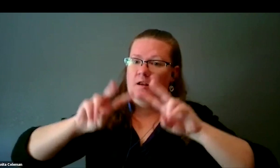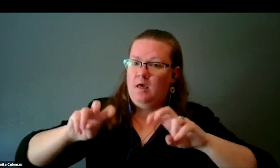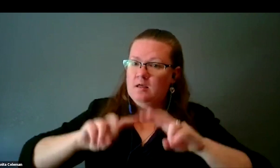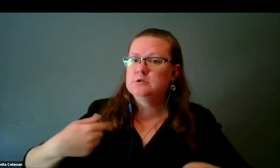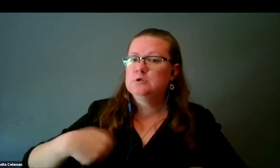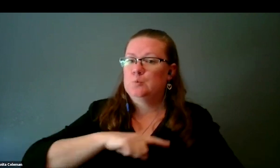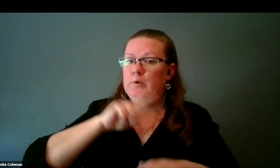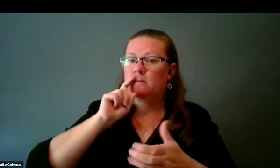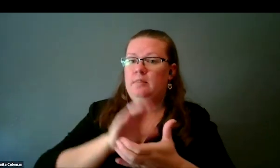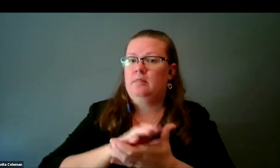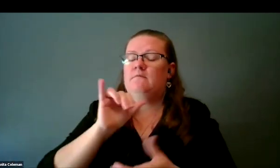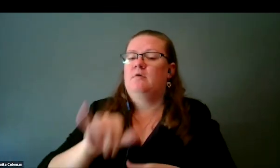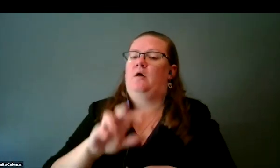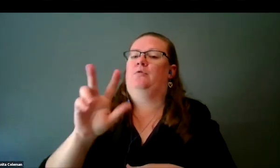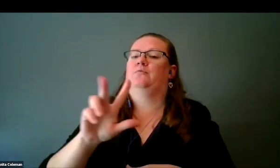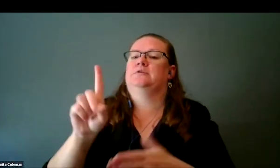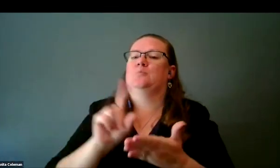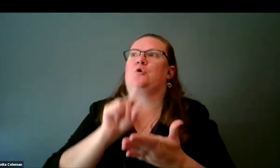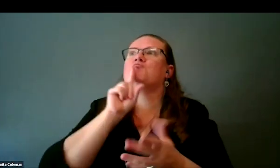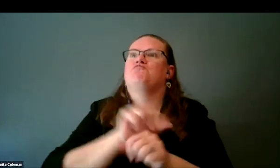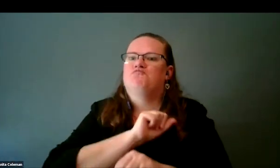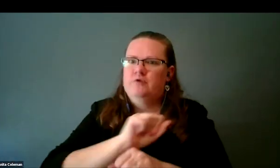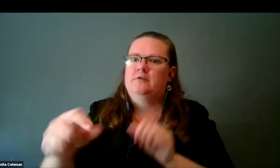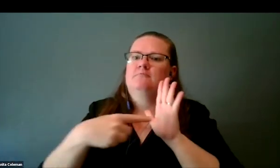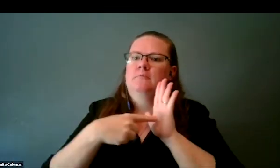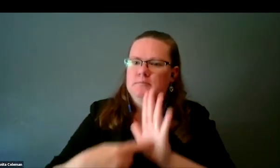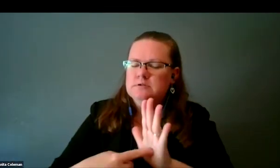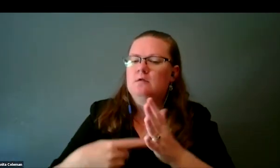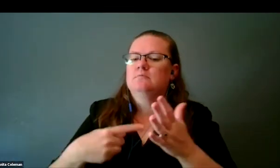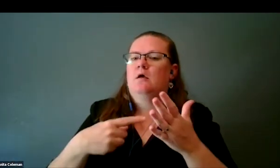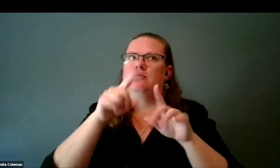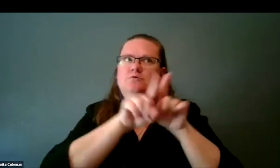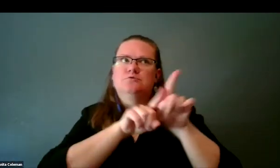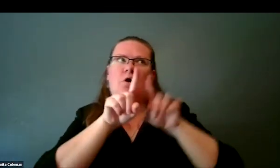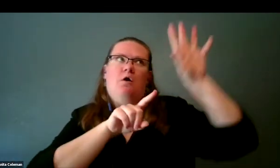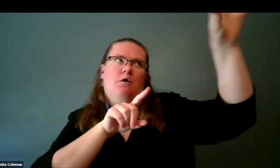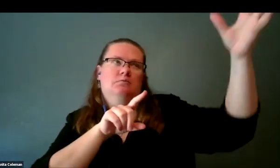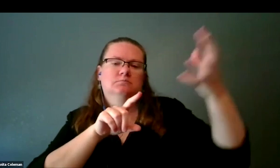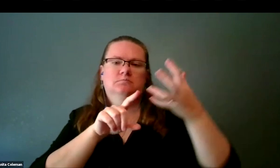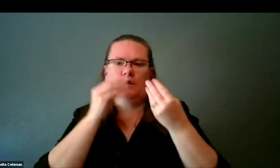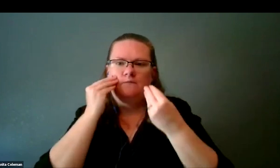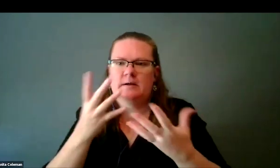really, really do represent, at least in part, the astrophysics. They are quite usable.